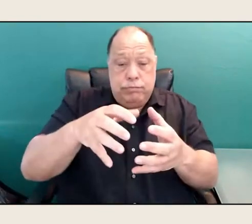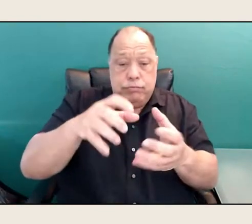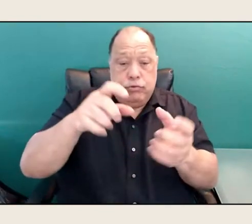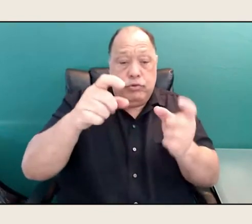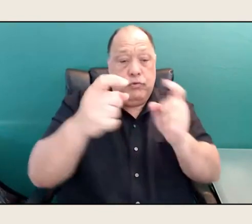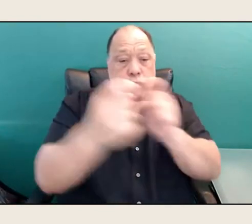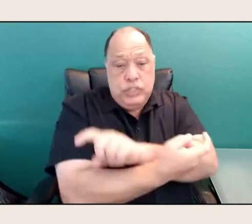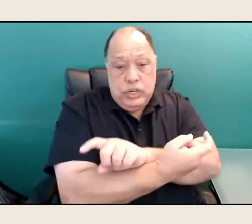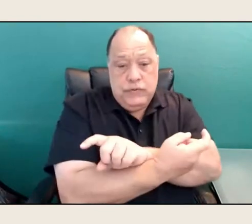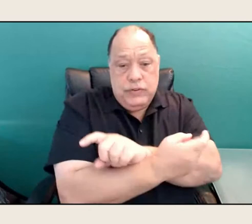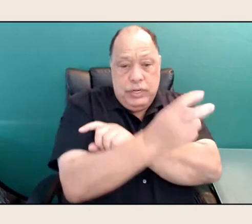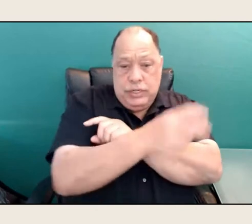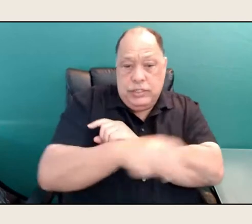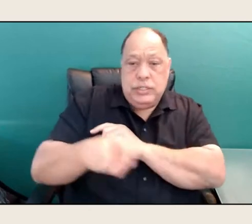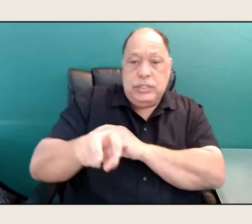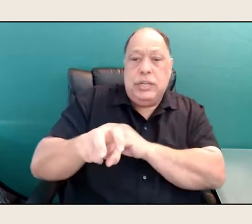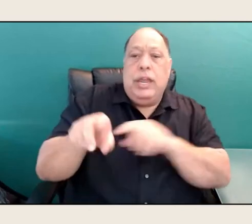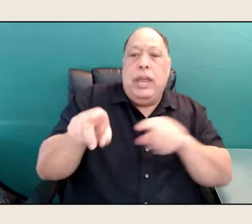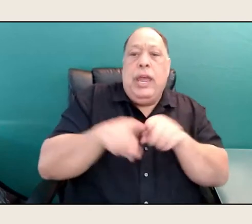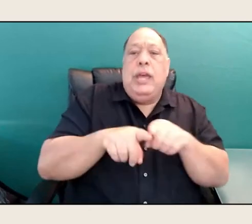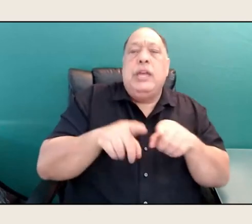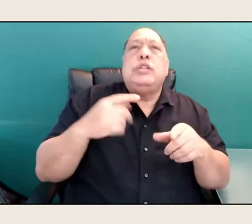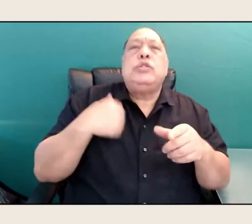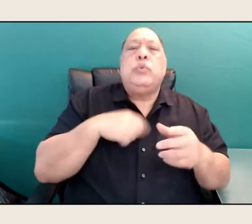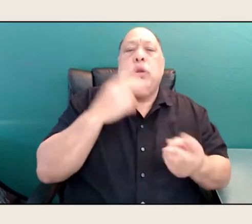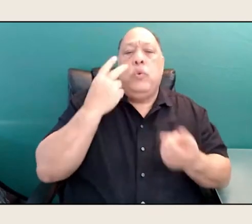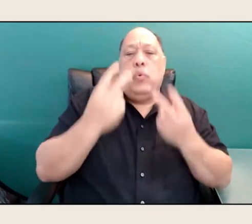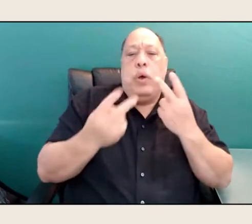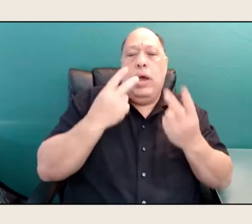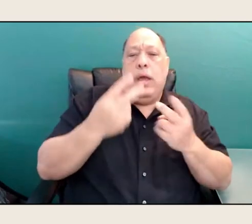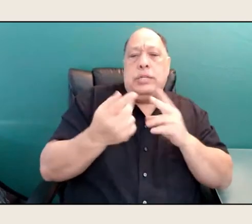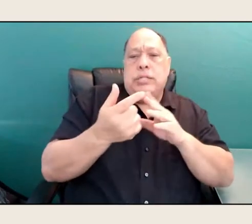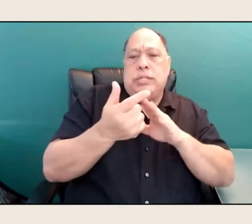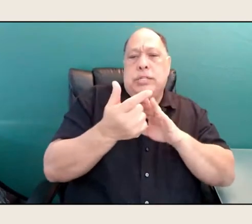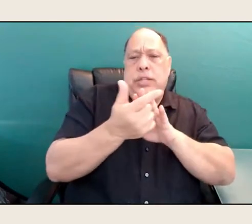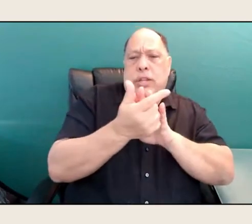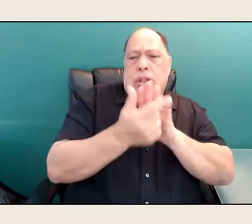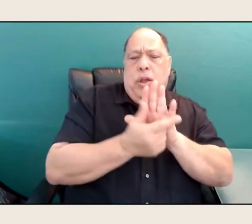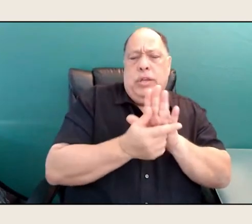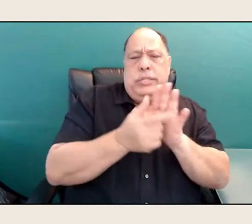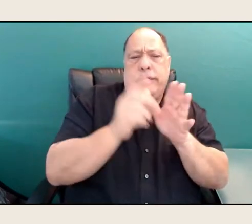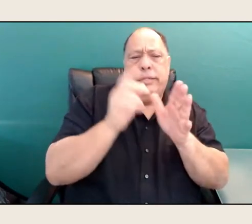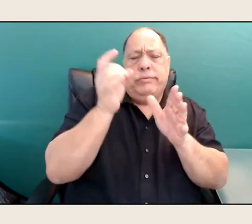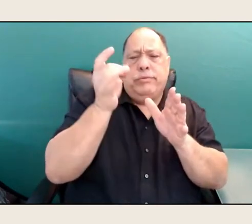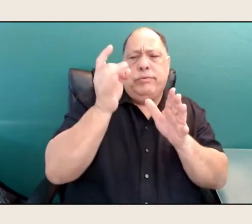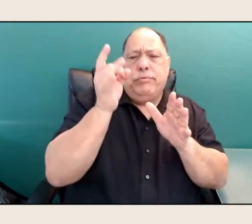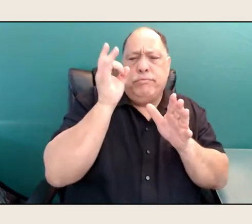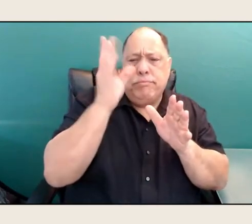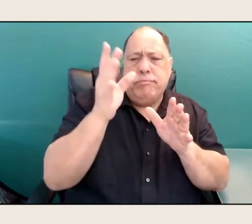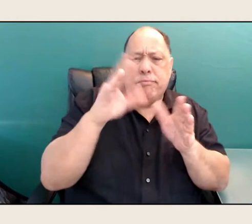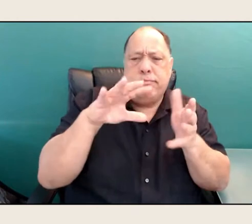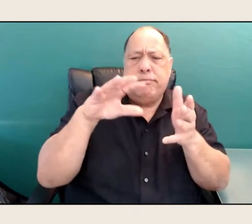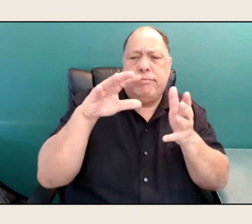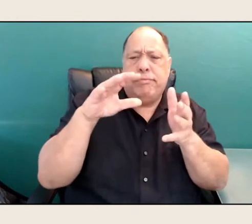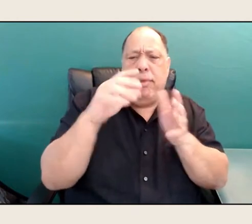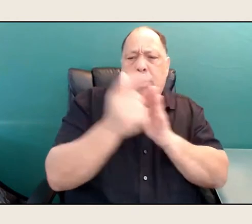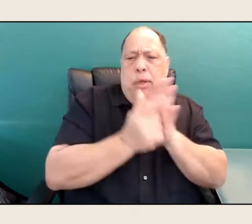these laws, bizarre laws going down in this part of the country, it makes you wonder